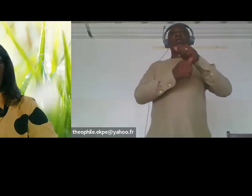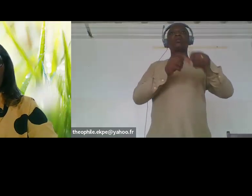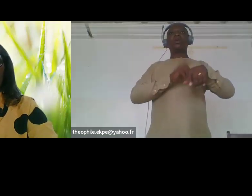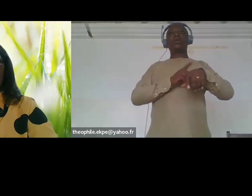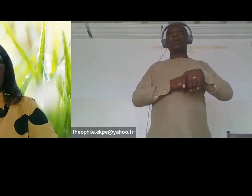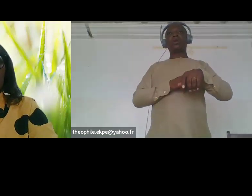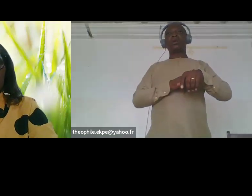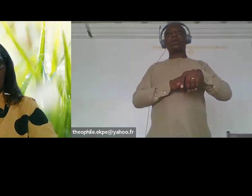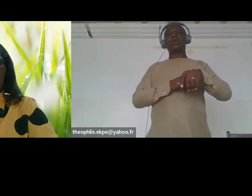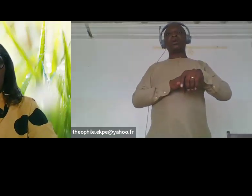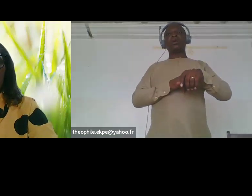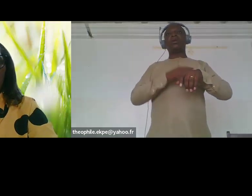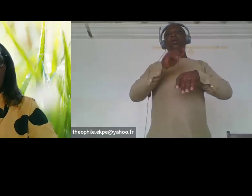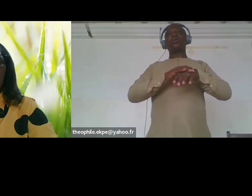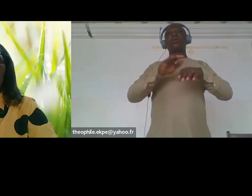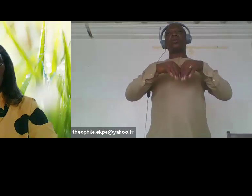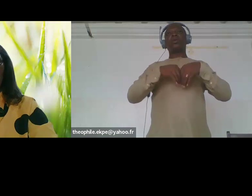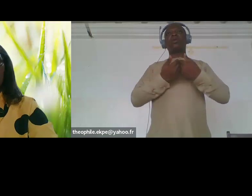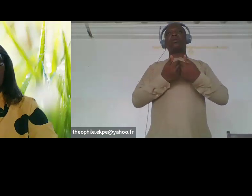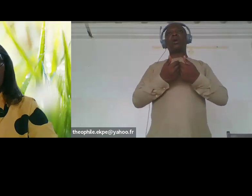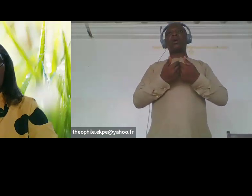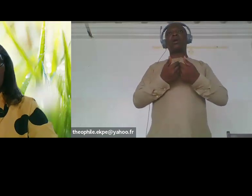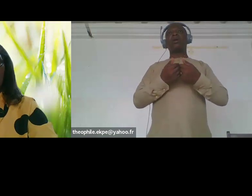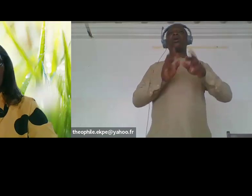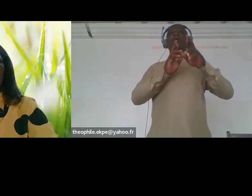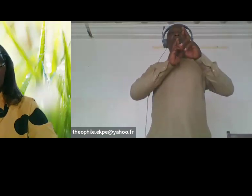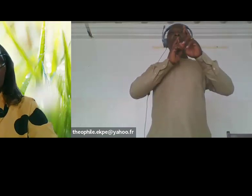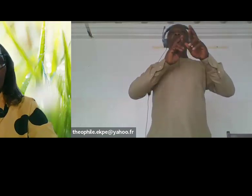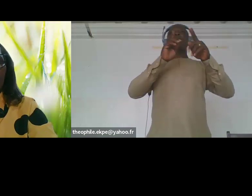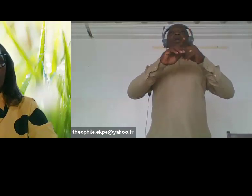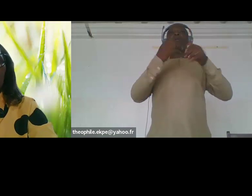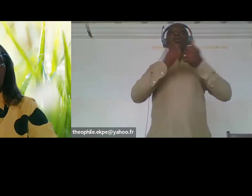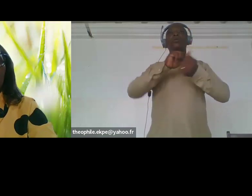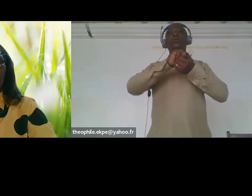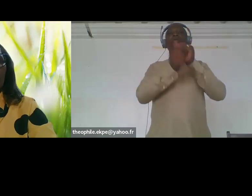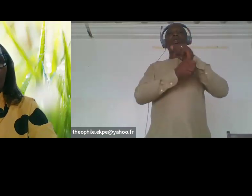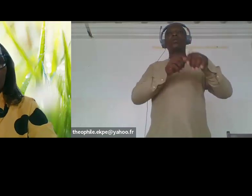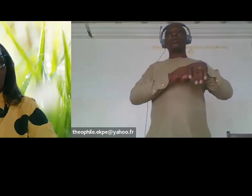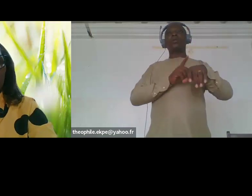address the issues of climate change and those ideas turned around um nurary